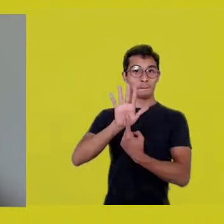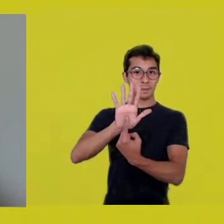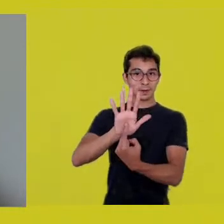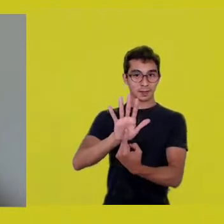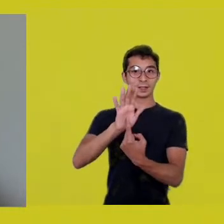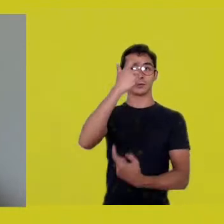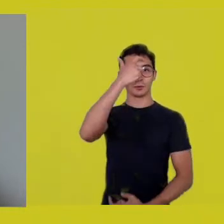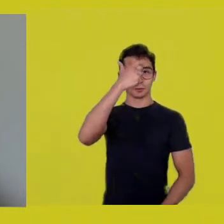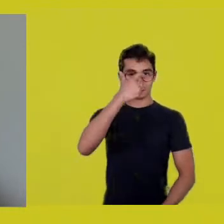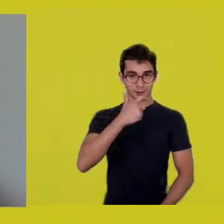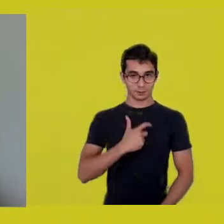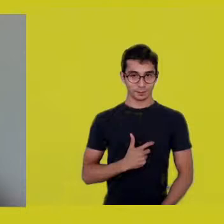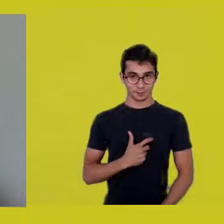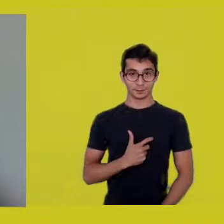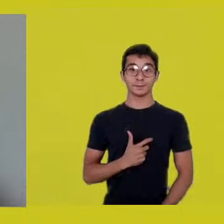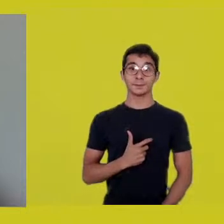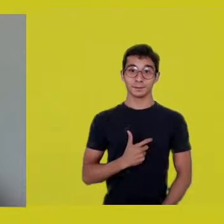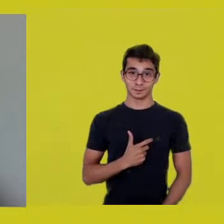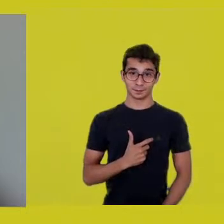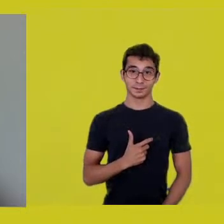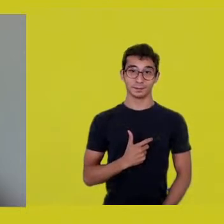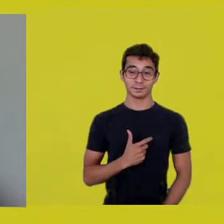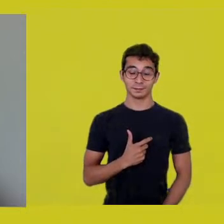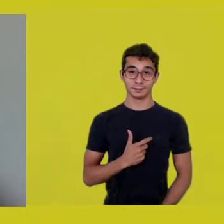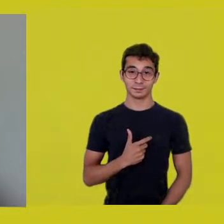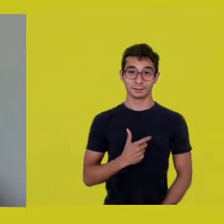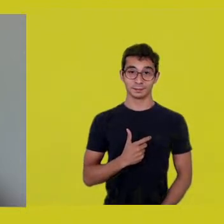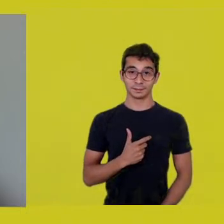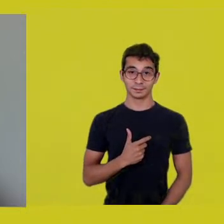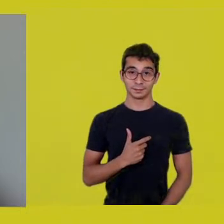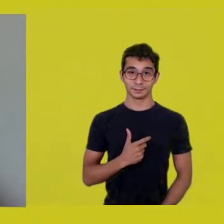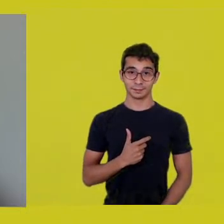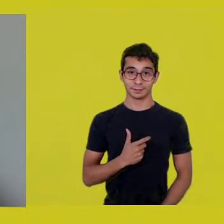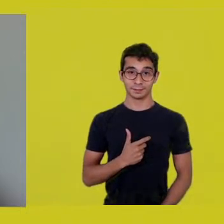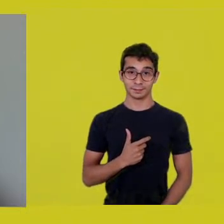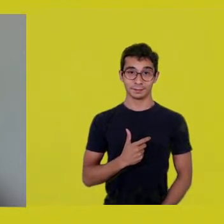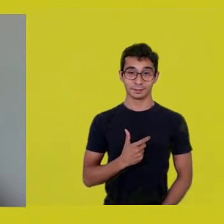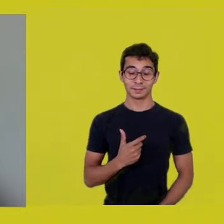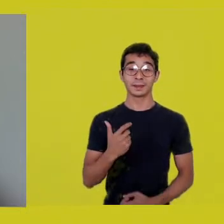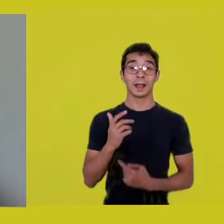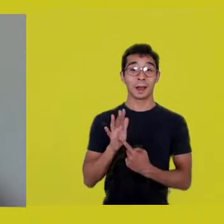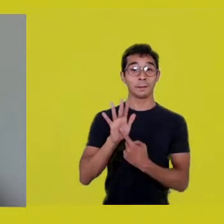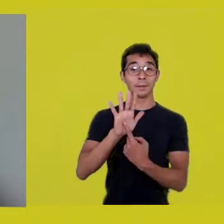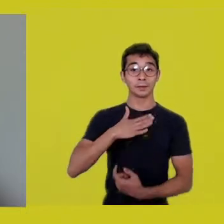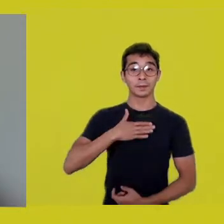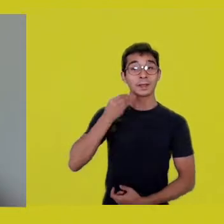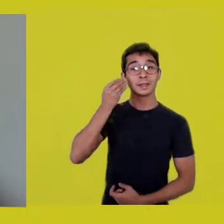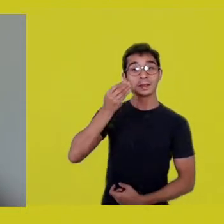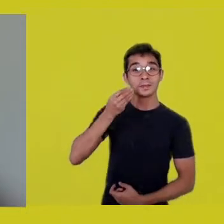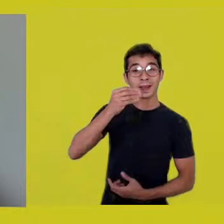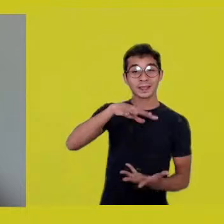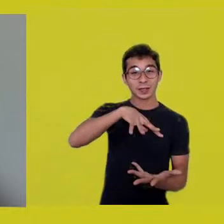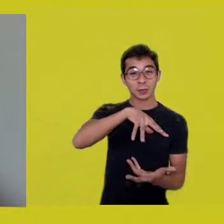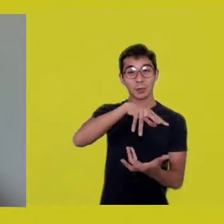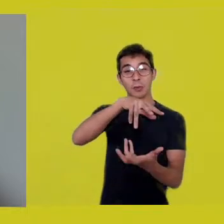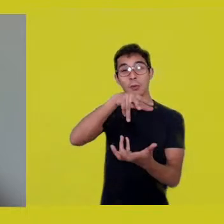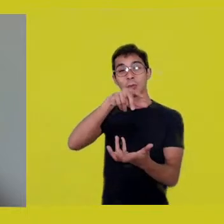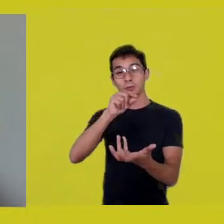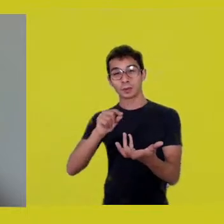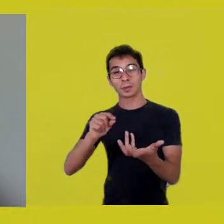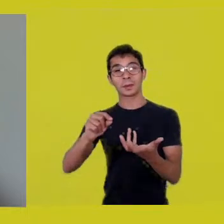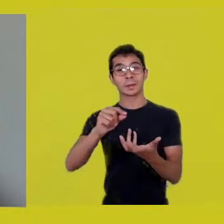of my roamings around the world, which end up being my biography,